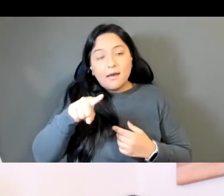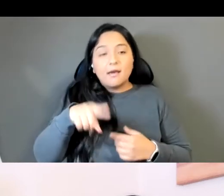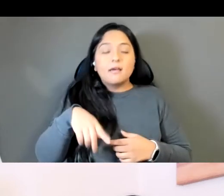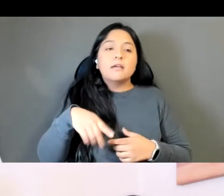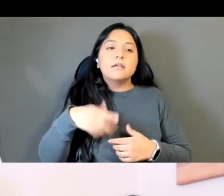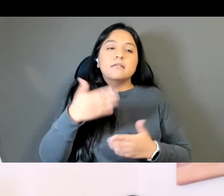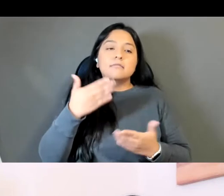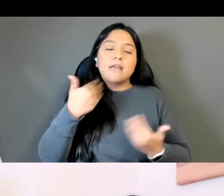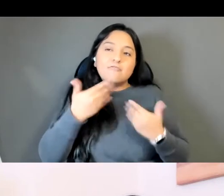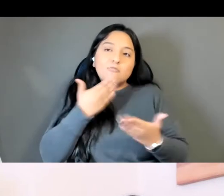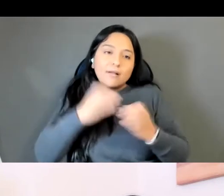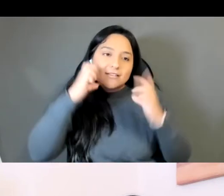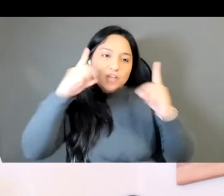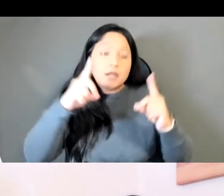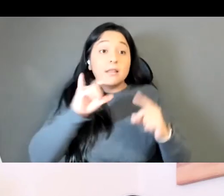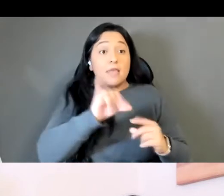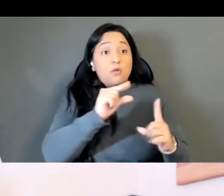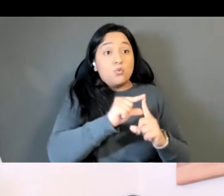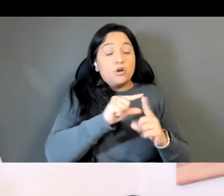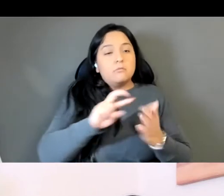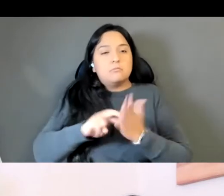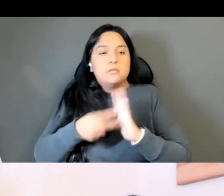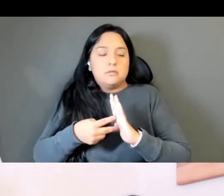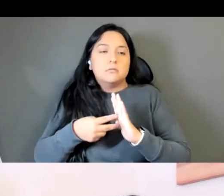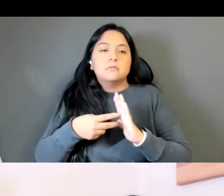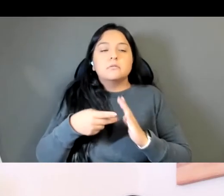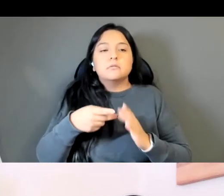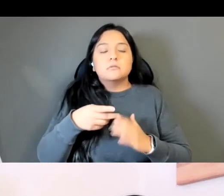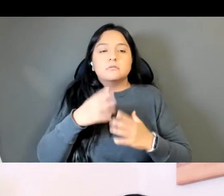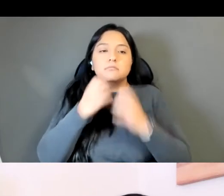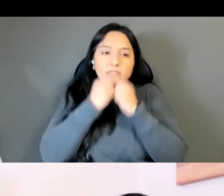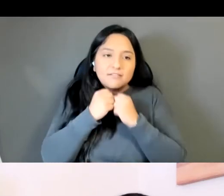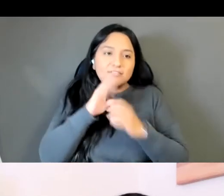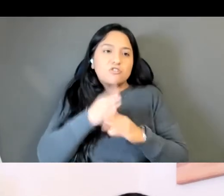But my grandparents because this is my grandmother's name are immigrants from China and so they